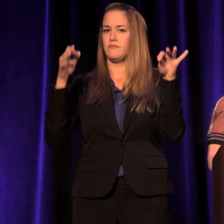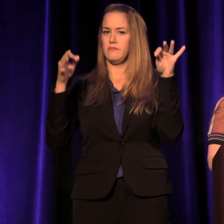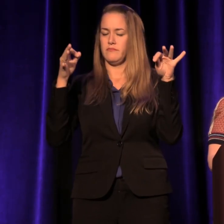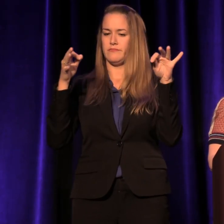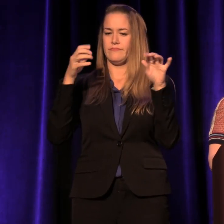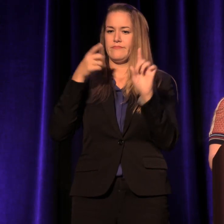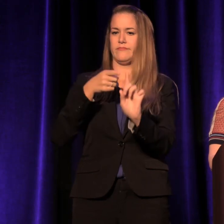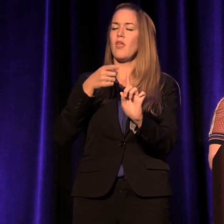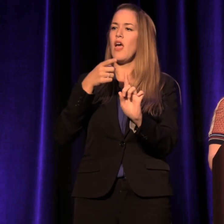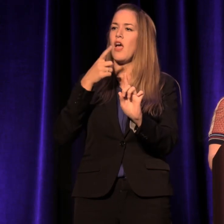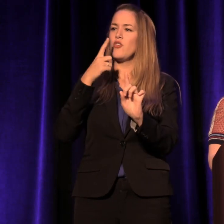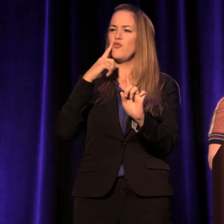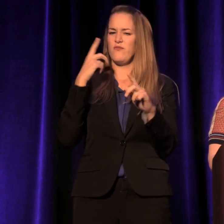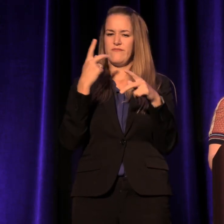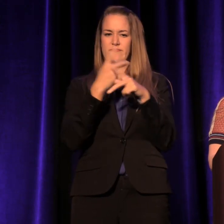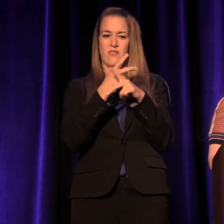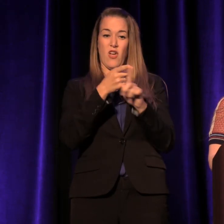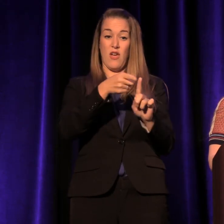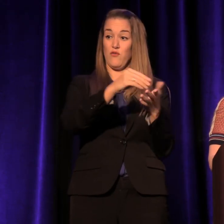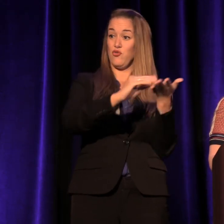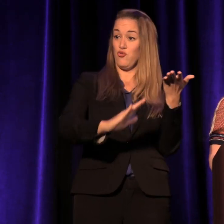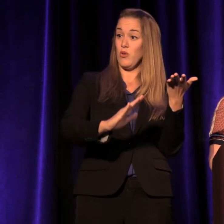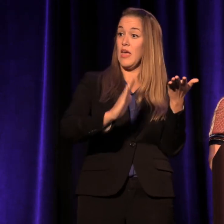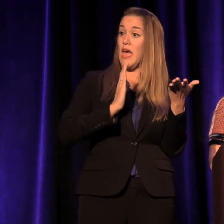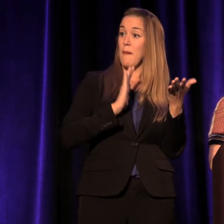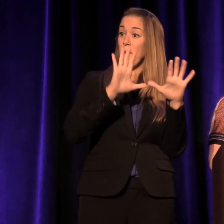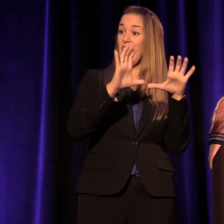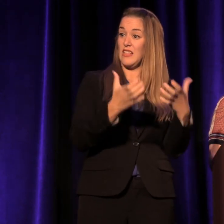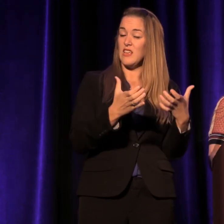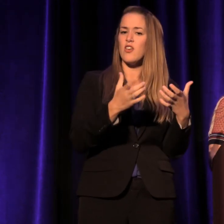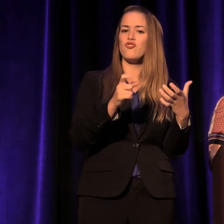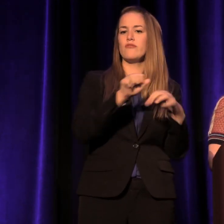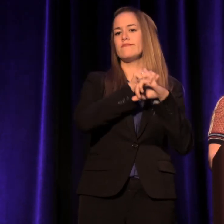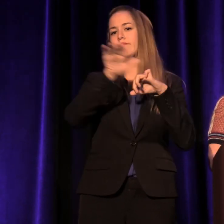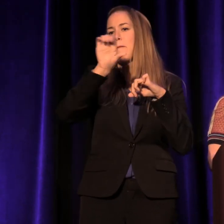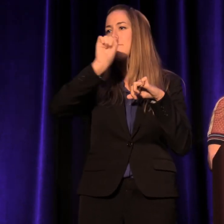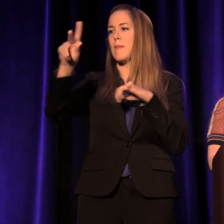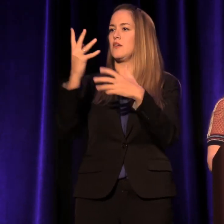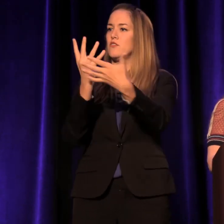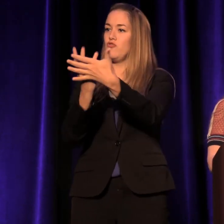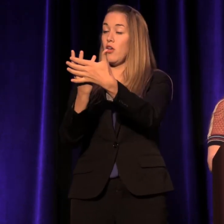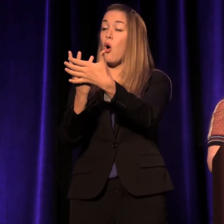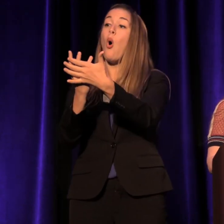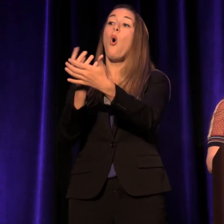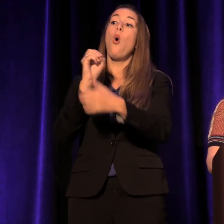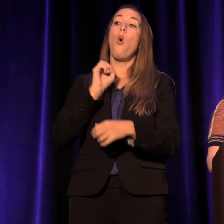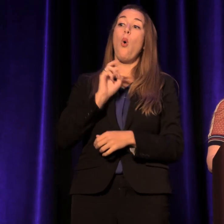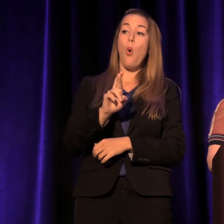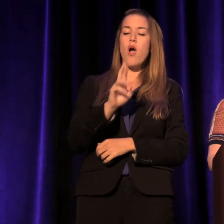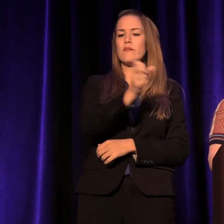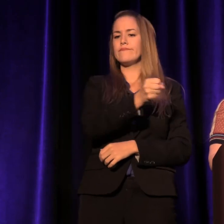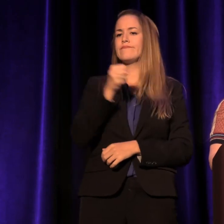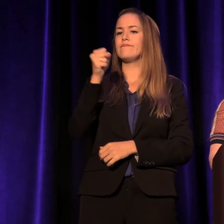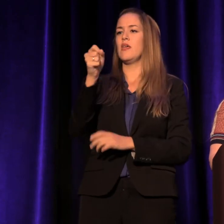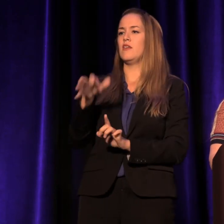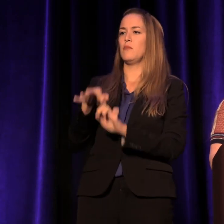whether a student in one of my classes should go back to jail, or be placed in a special program that would allow him